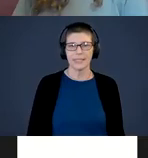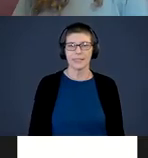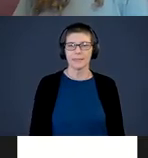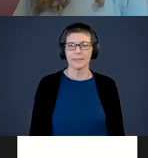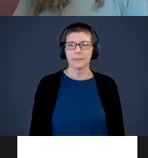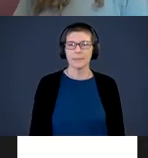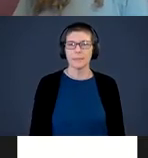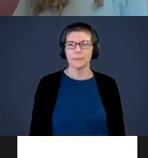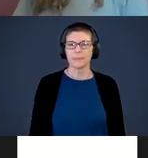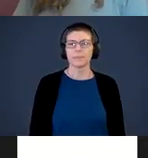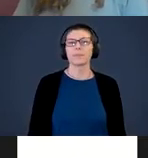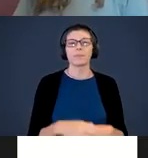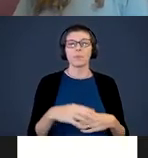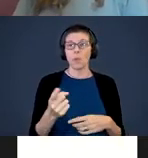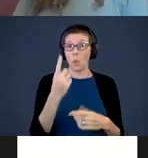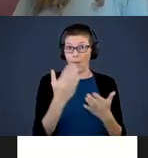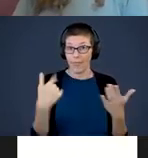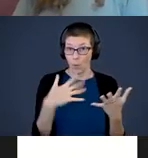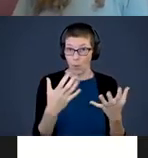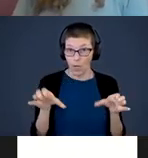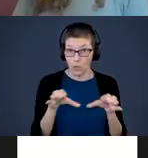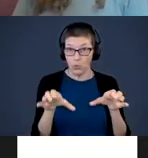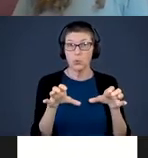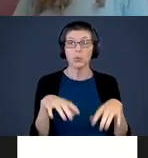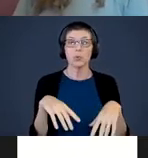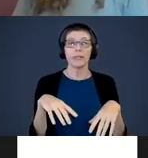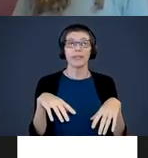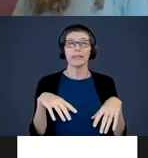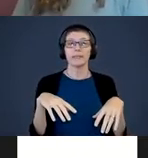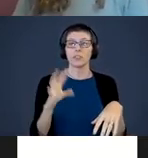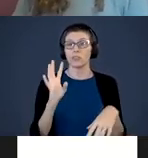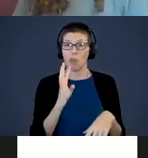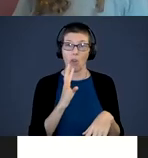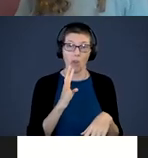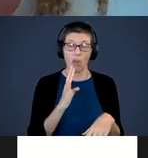One thing we want to do it talk or sign, communicate thru speech or whatever